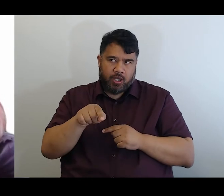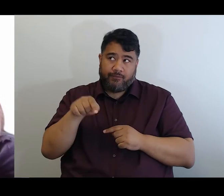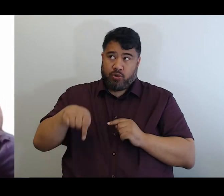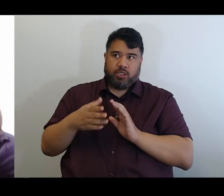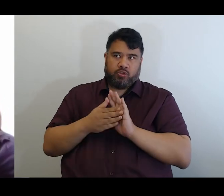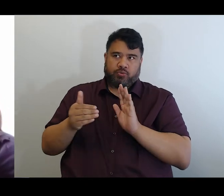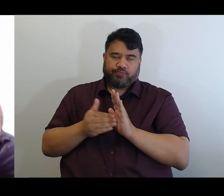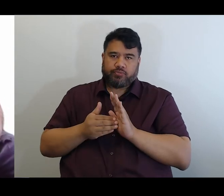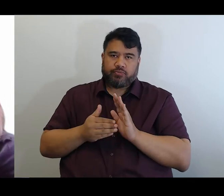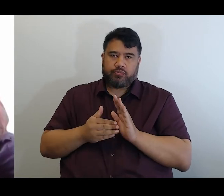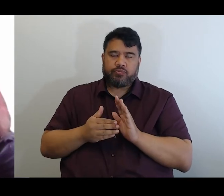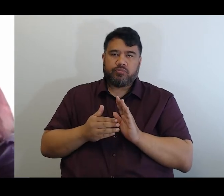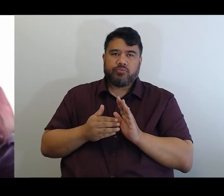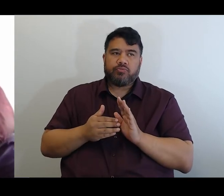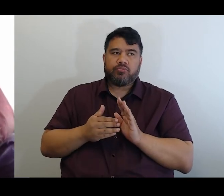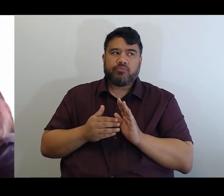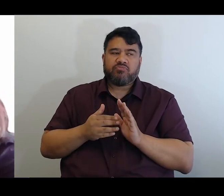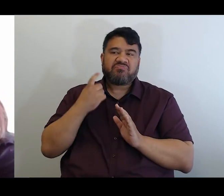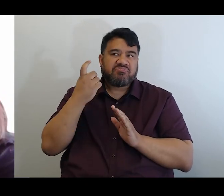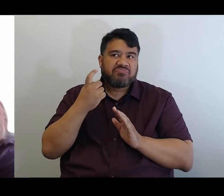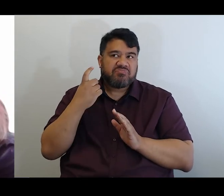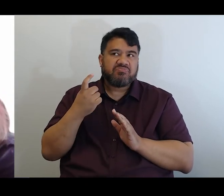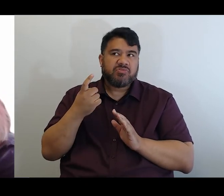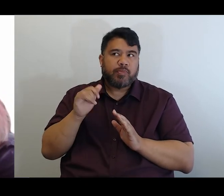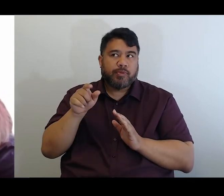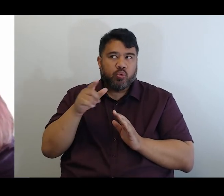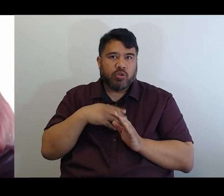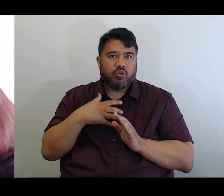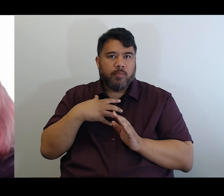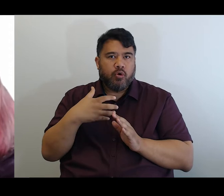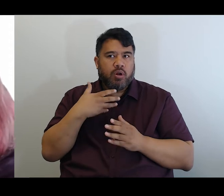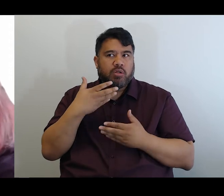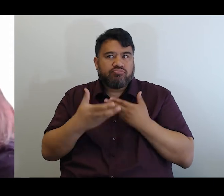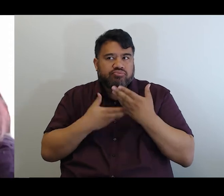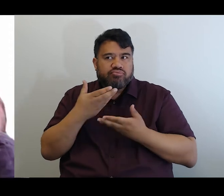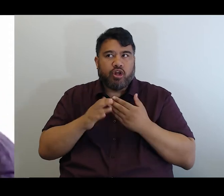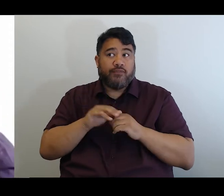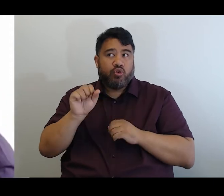but I just wondered if you wanted to expand on that in response to this question.